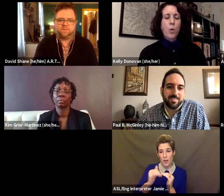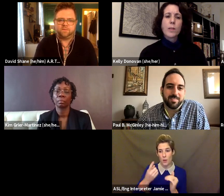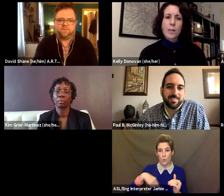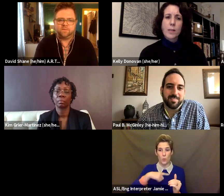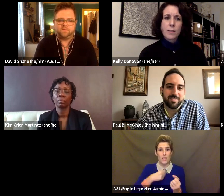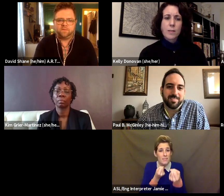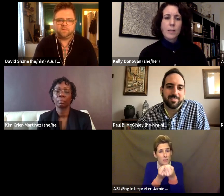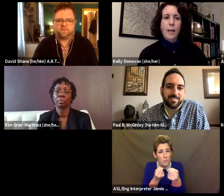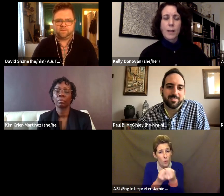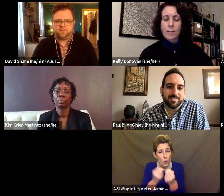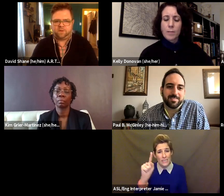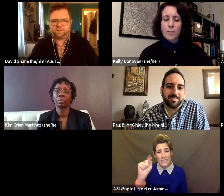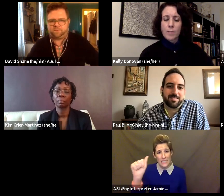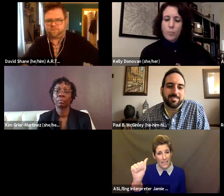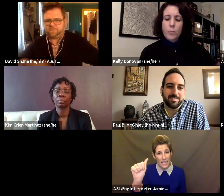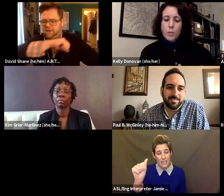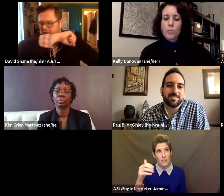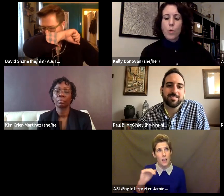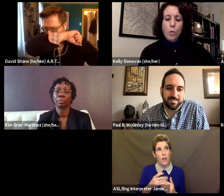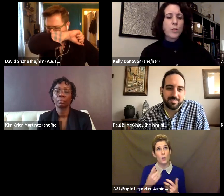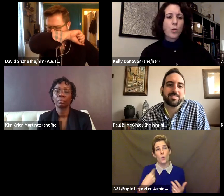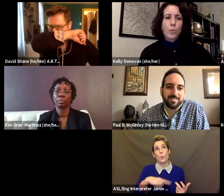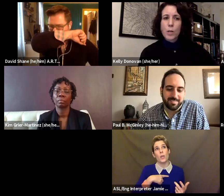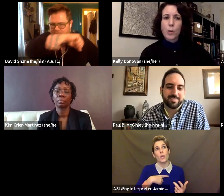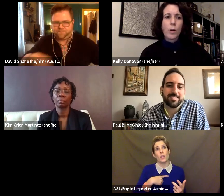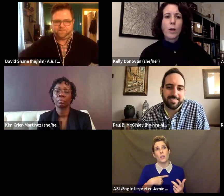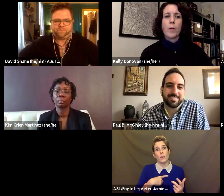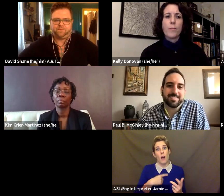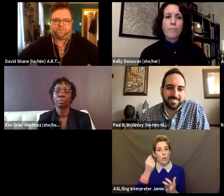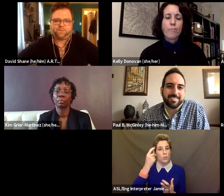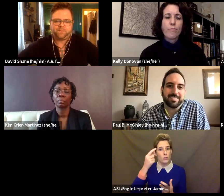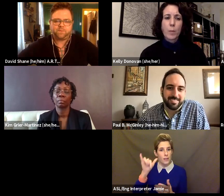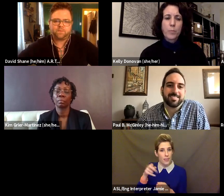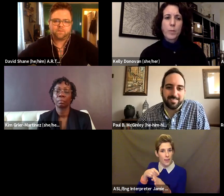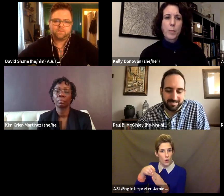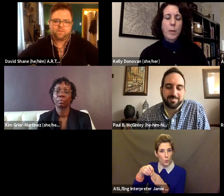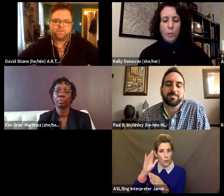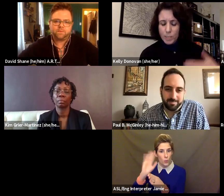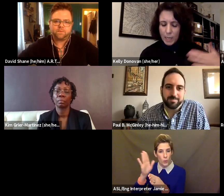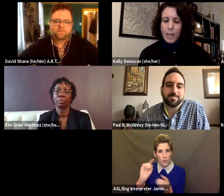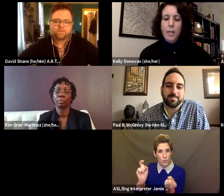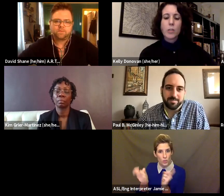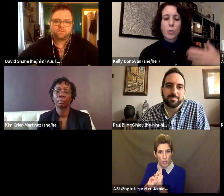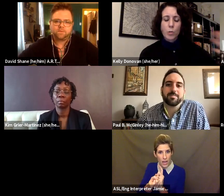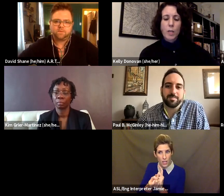support this role, this career, that people are dedicated to